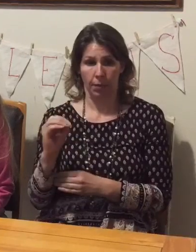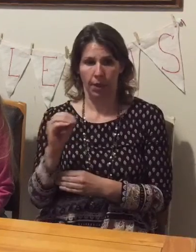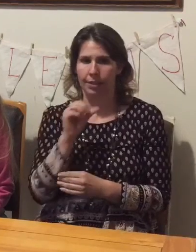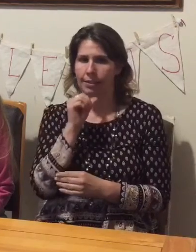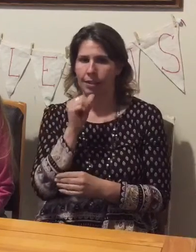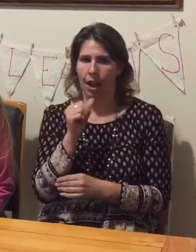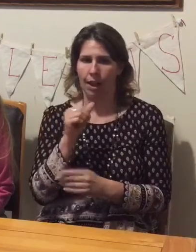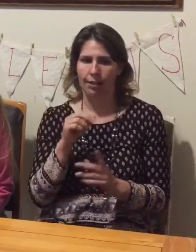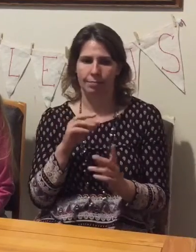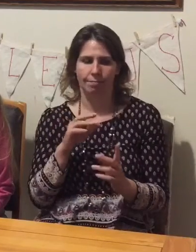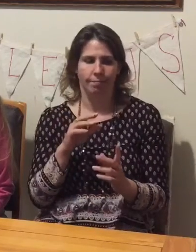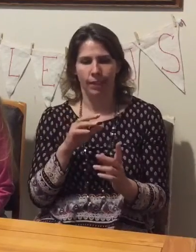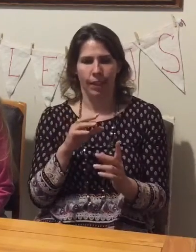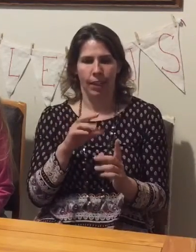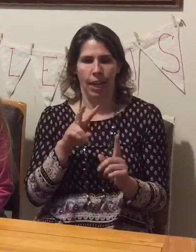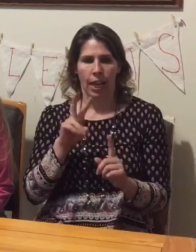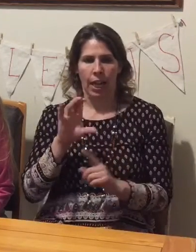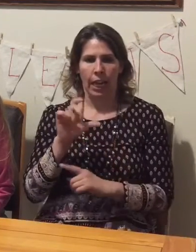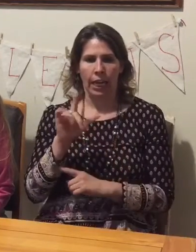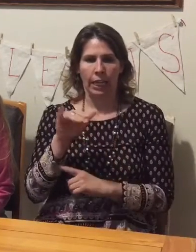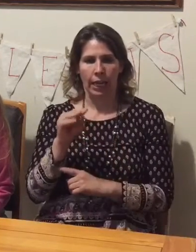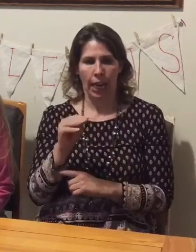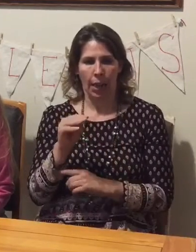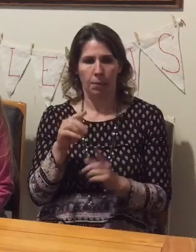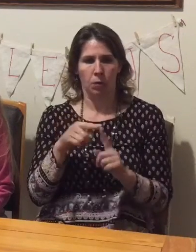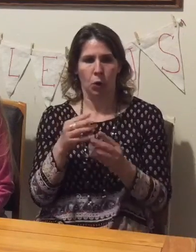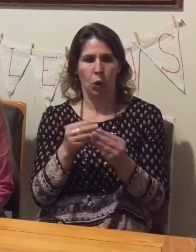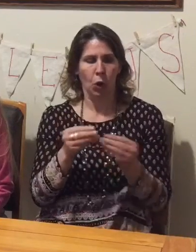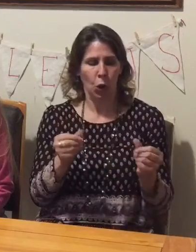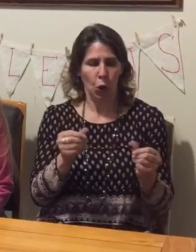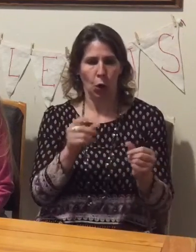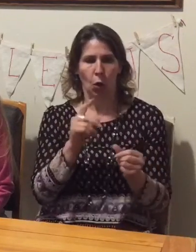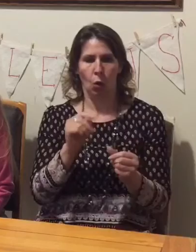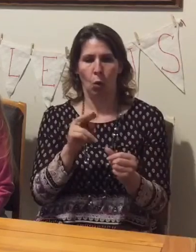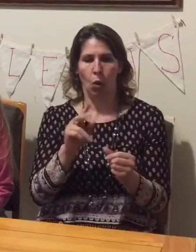do not claim to cure treat or prevent